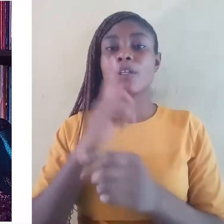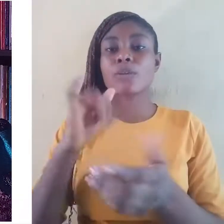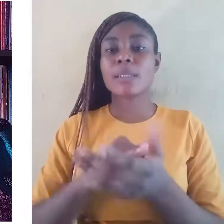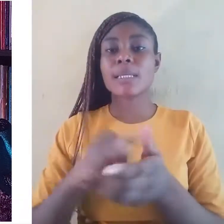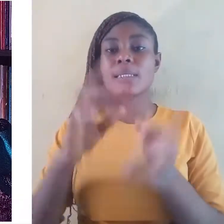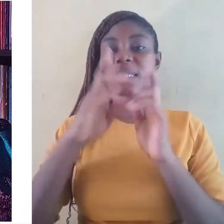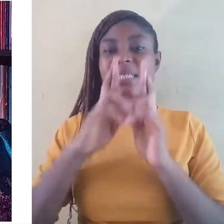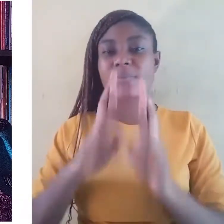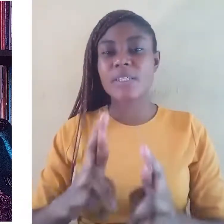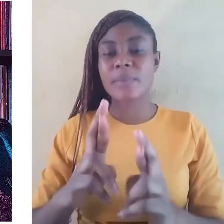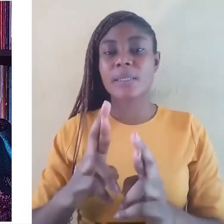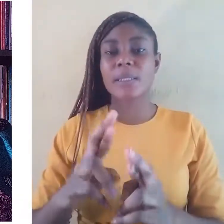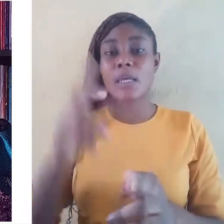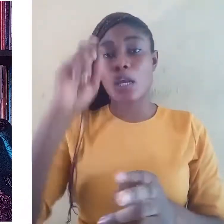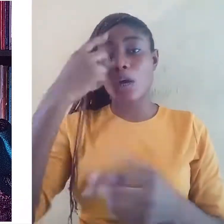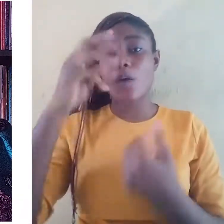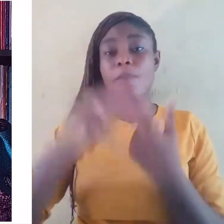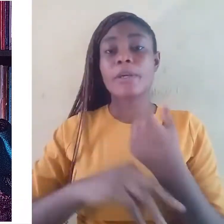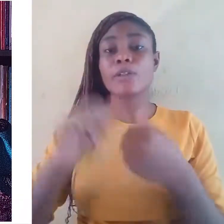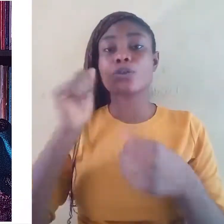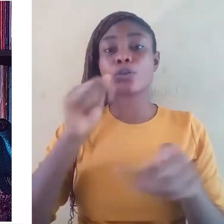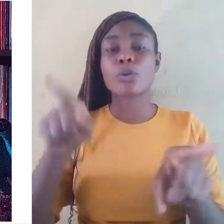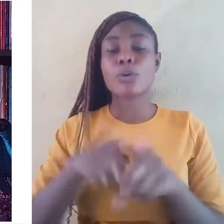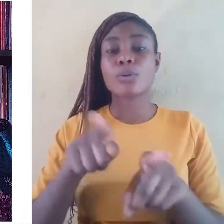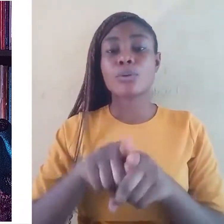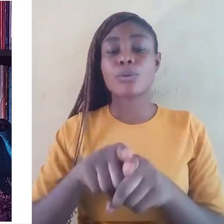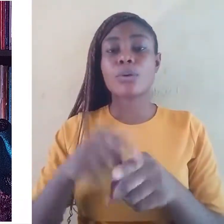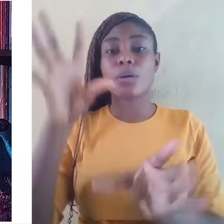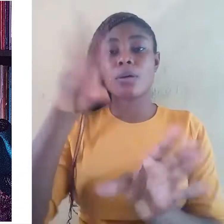The governments should involve minorities and indigenous peoples, as well as language